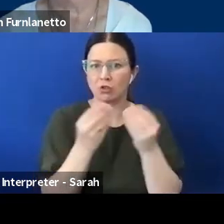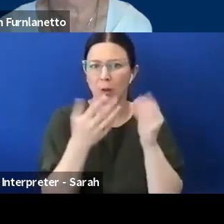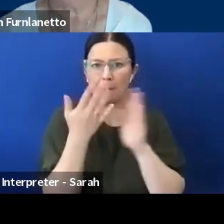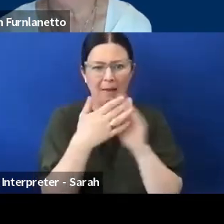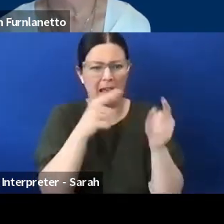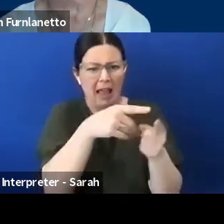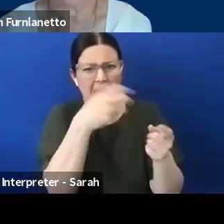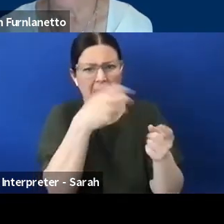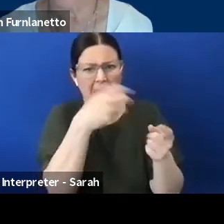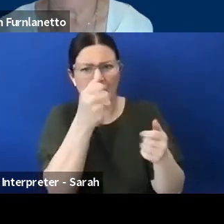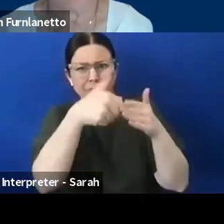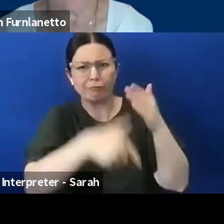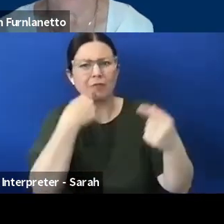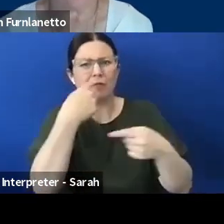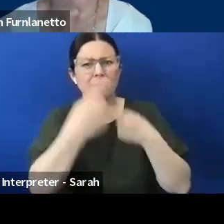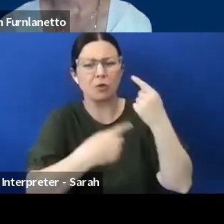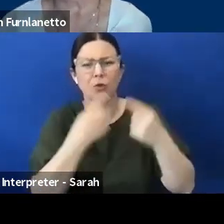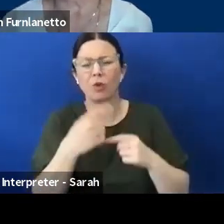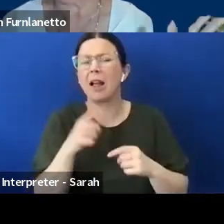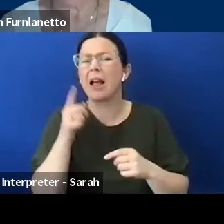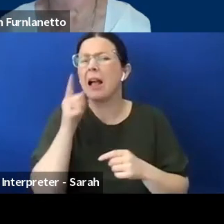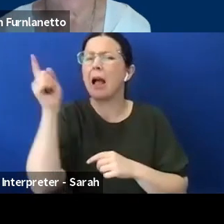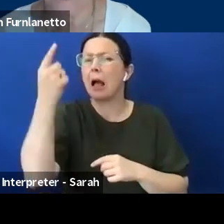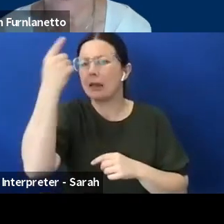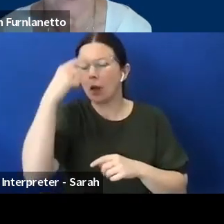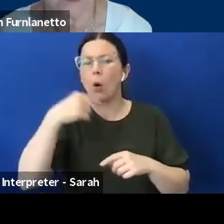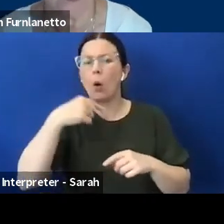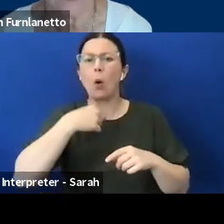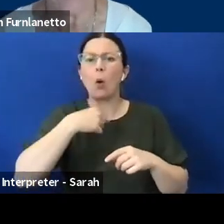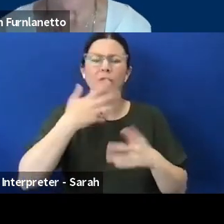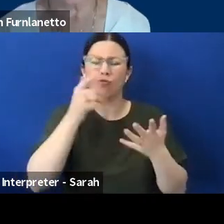know and we're such individuals and we can have good days, bad days just like everyone else but